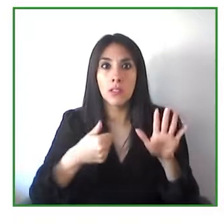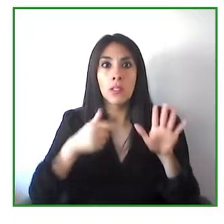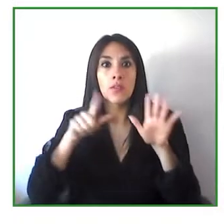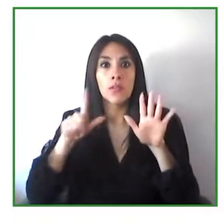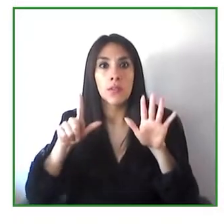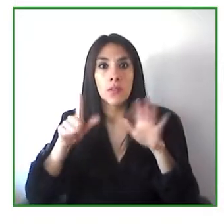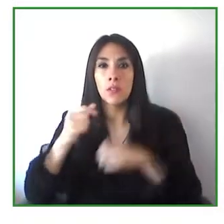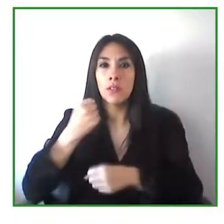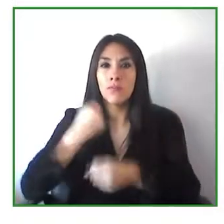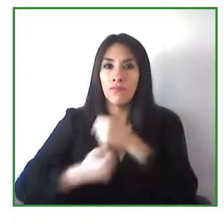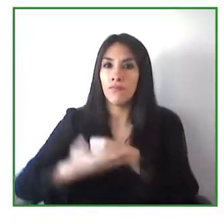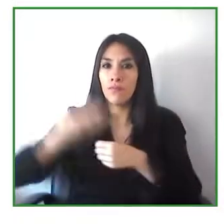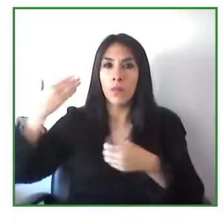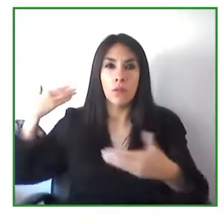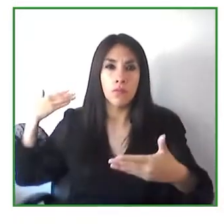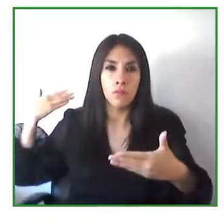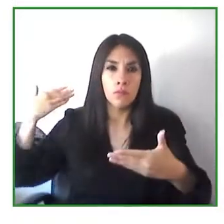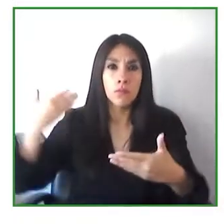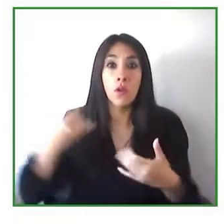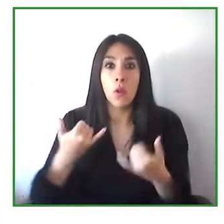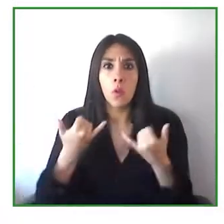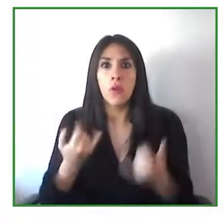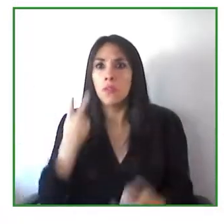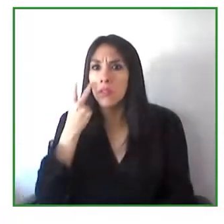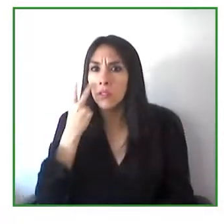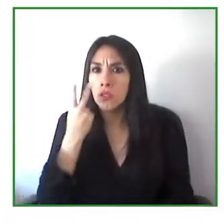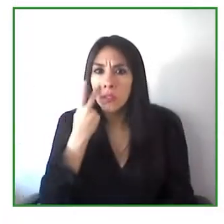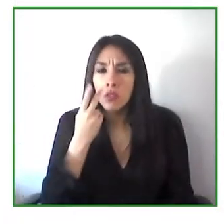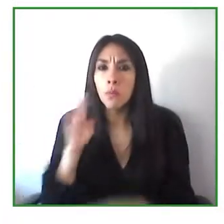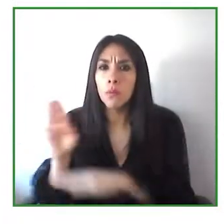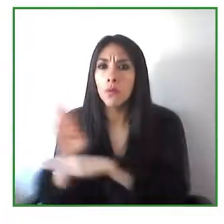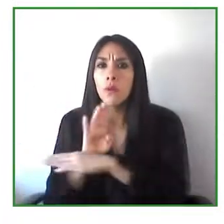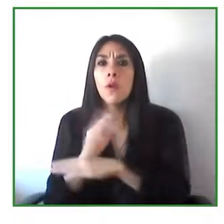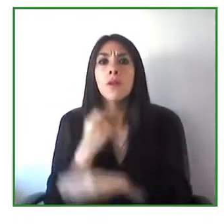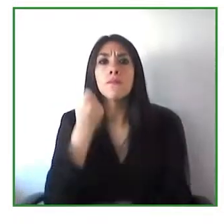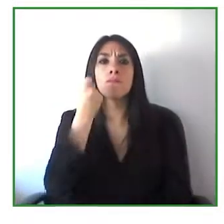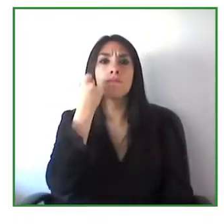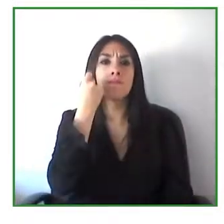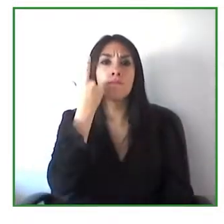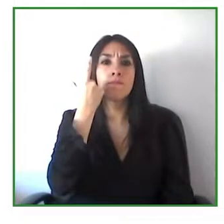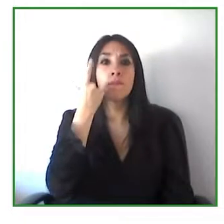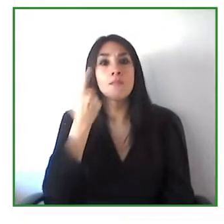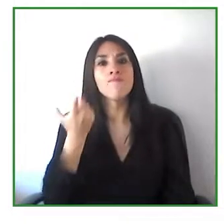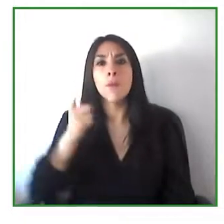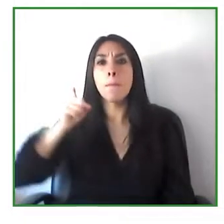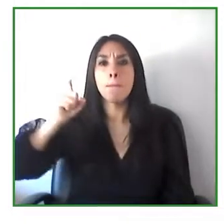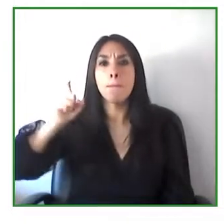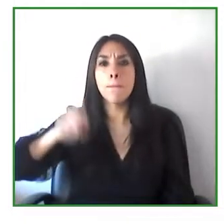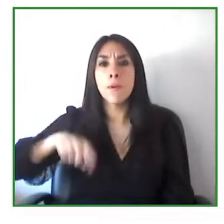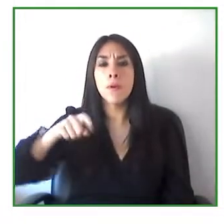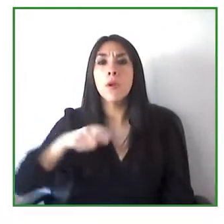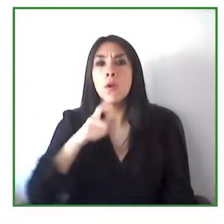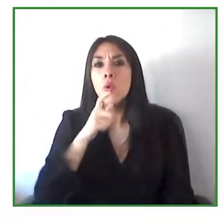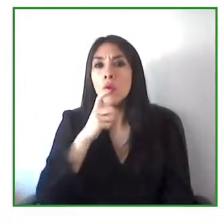provide accessible digital interfaces contents product or services, they have been starting